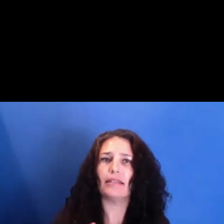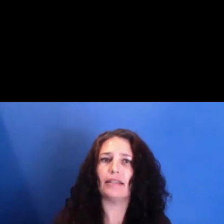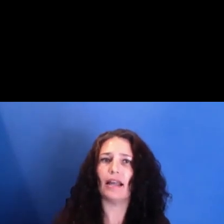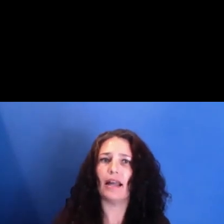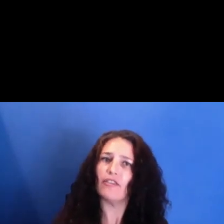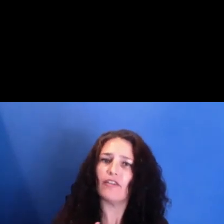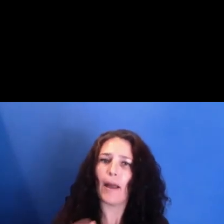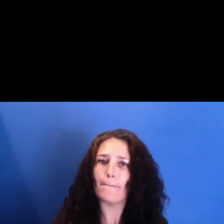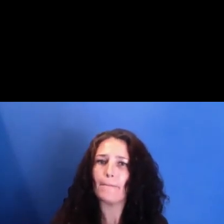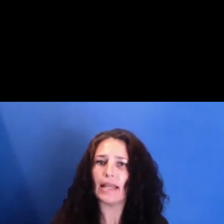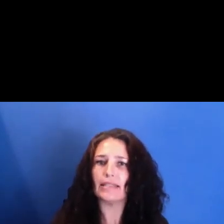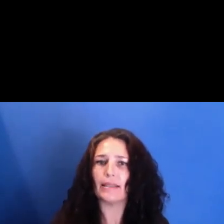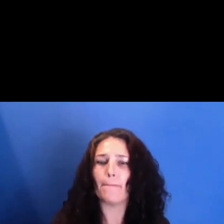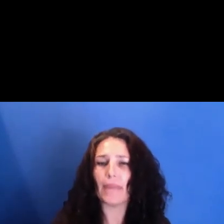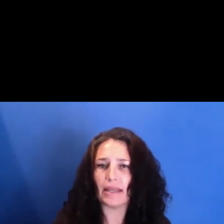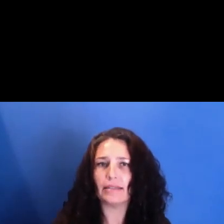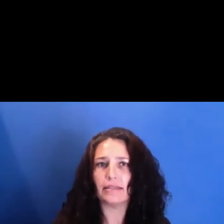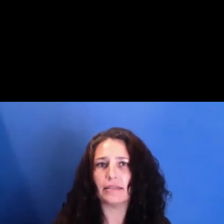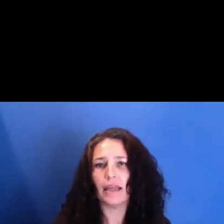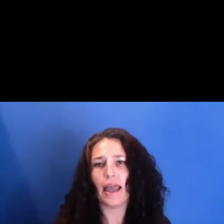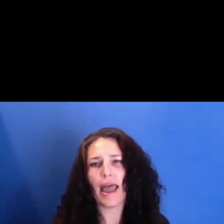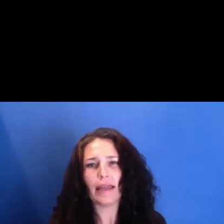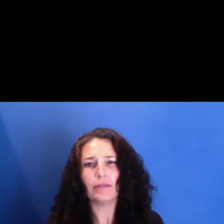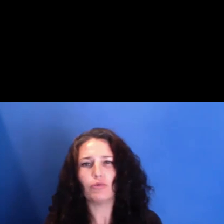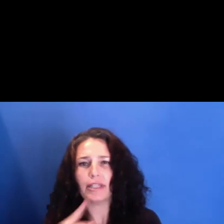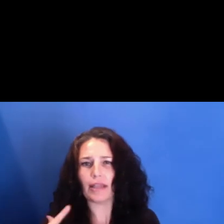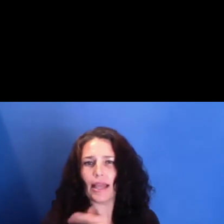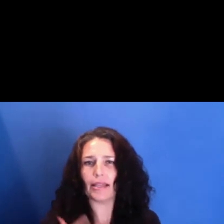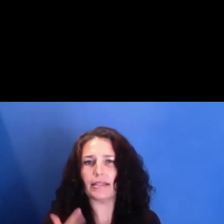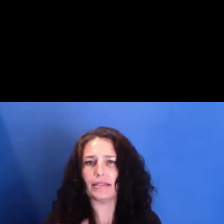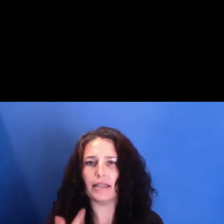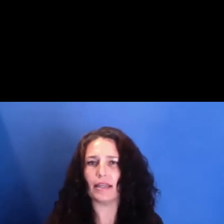is, from my vantage point, the foundational storytelling we